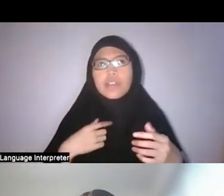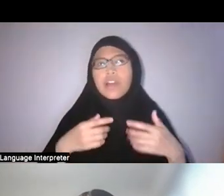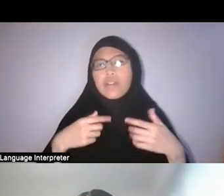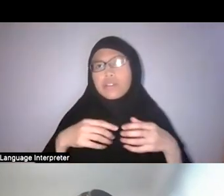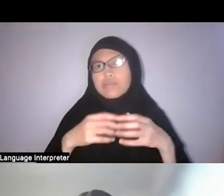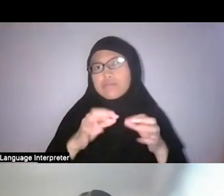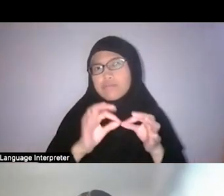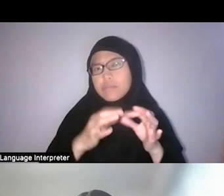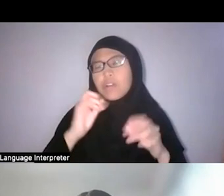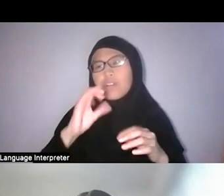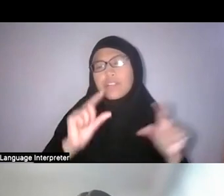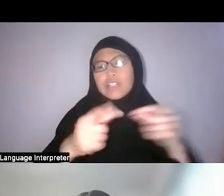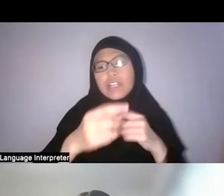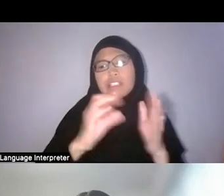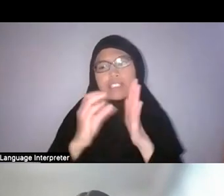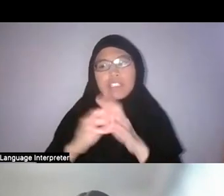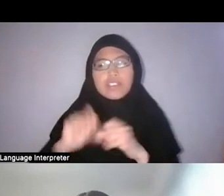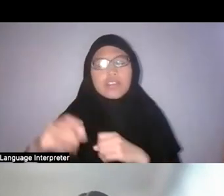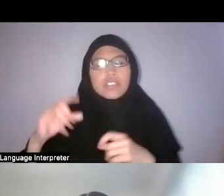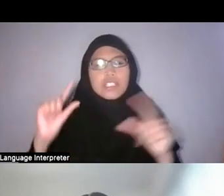Faris: So I think the garden really captures that tension in many ways,